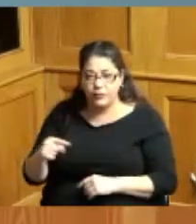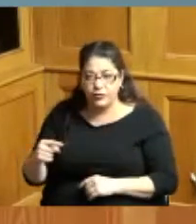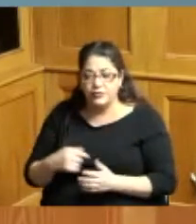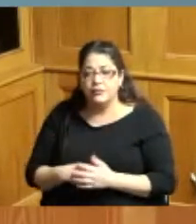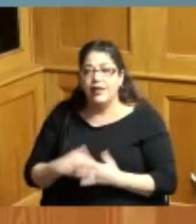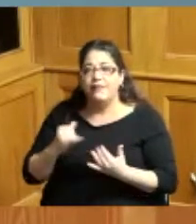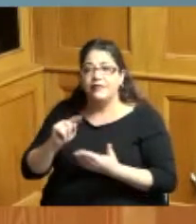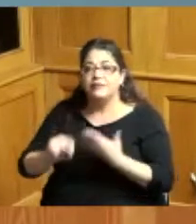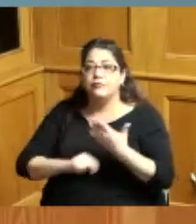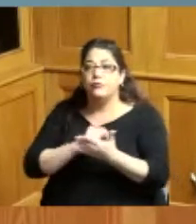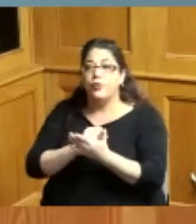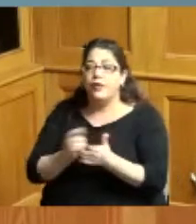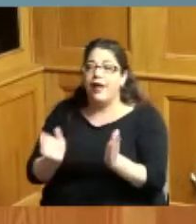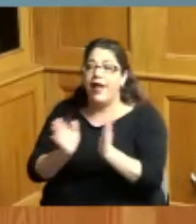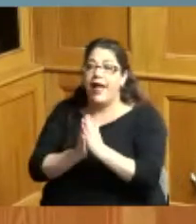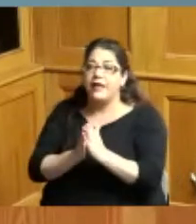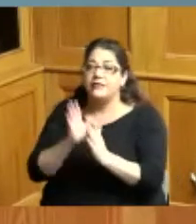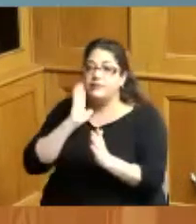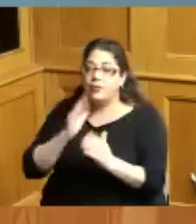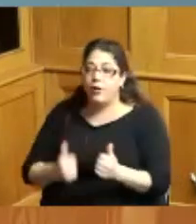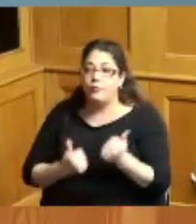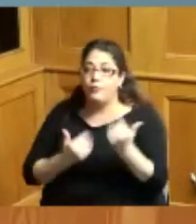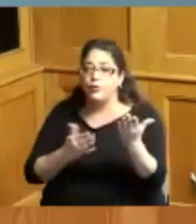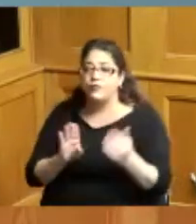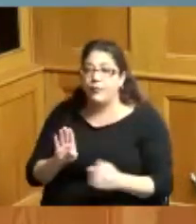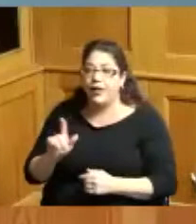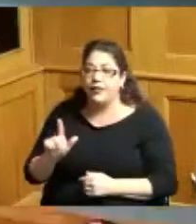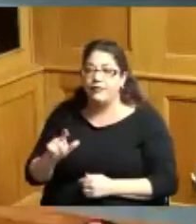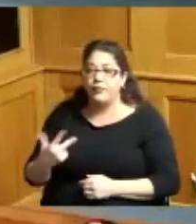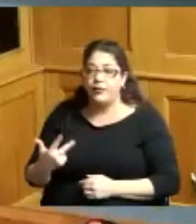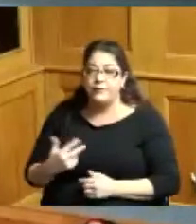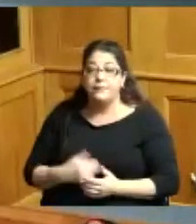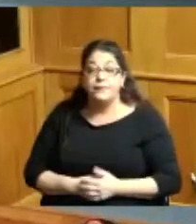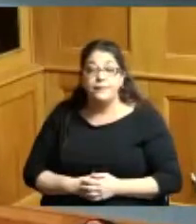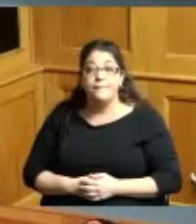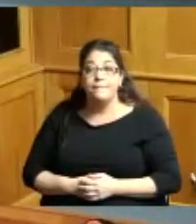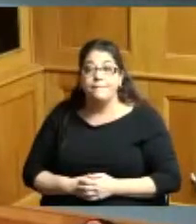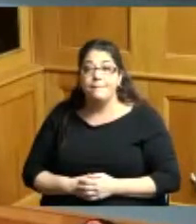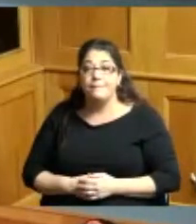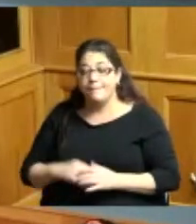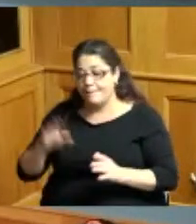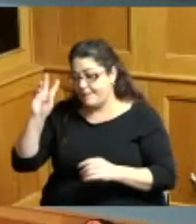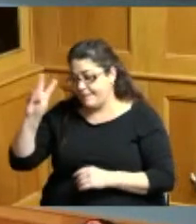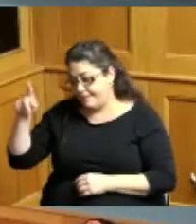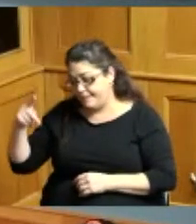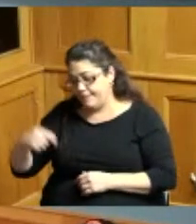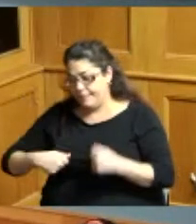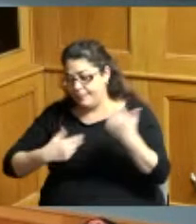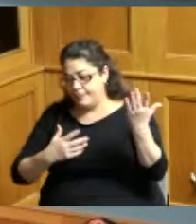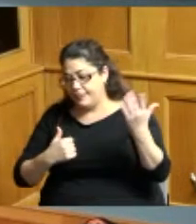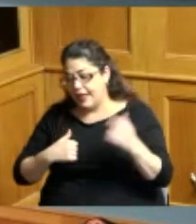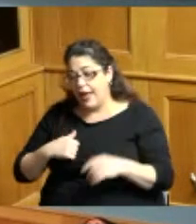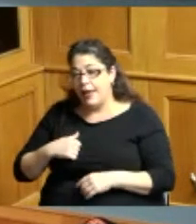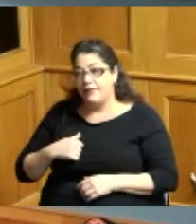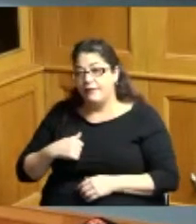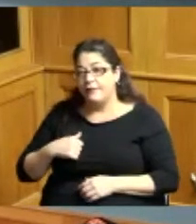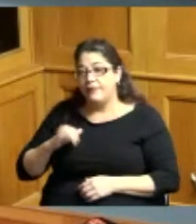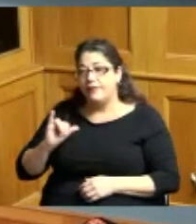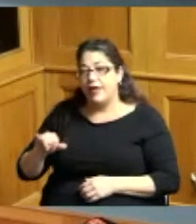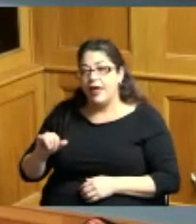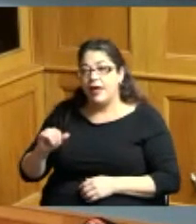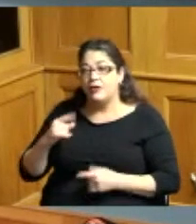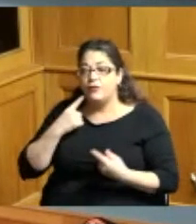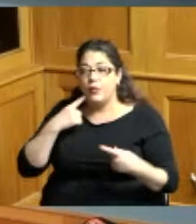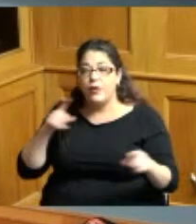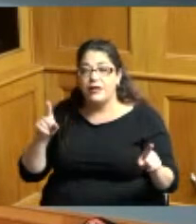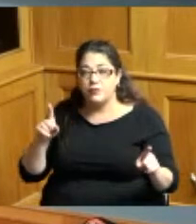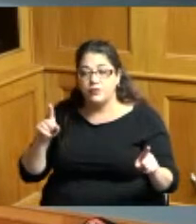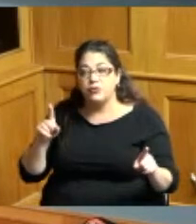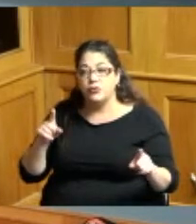ask if there's a motion for by leave three I moved provide I move for the resolution to allow workers